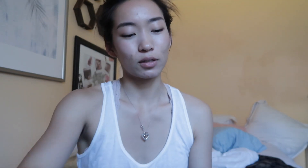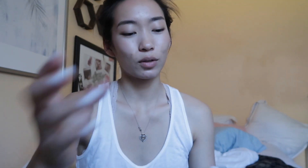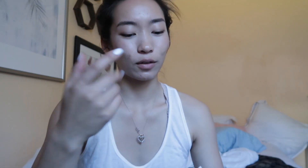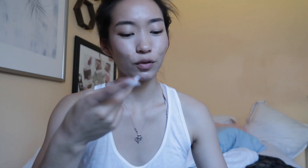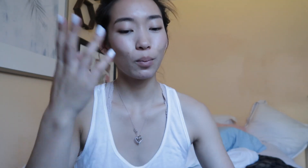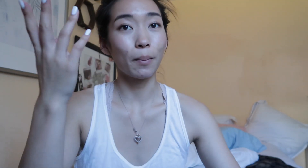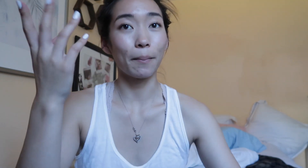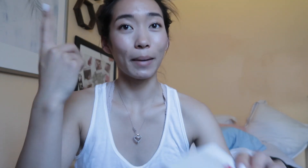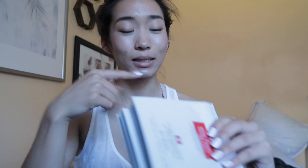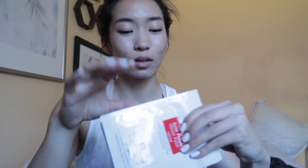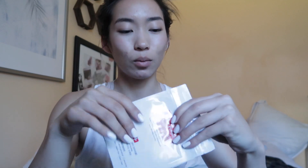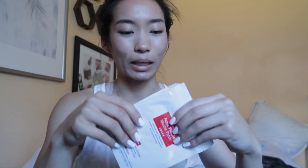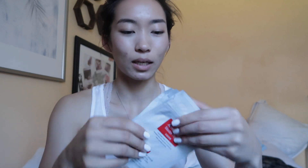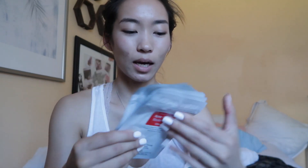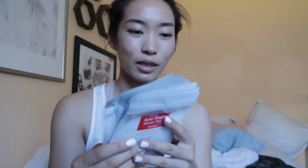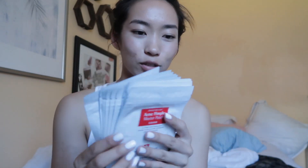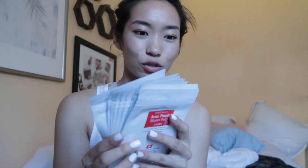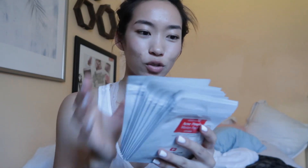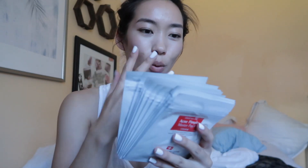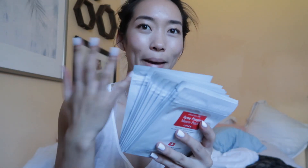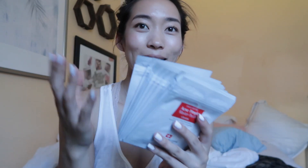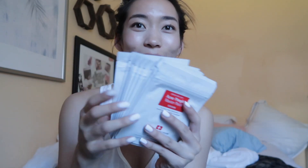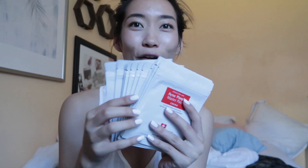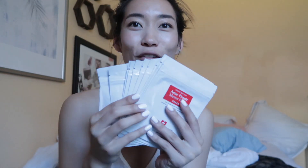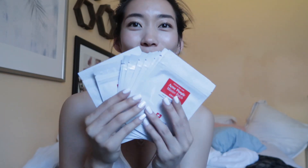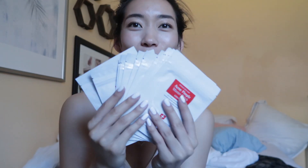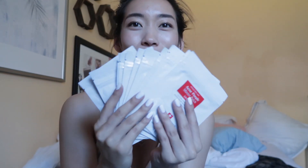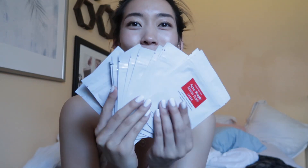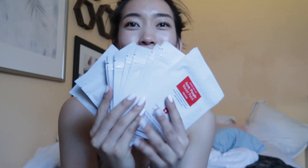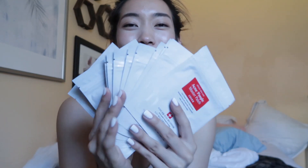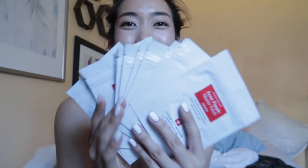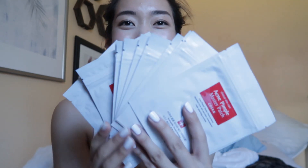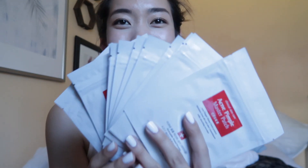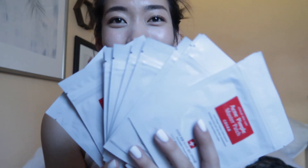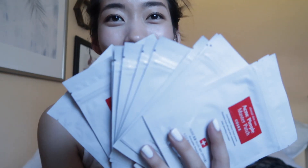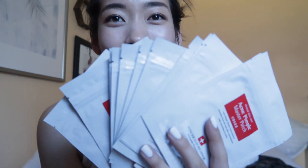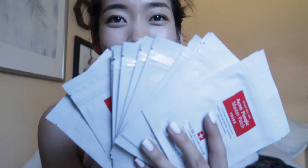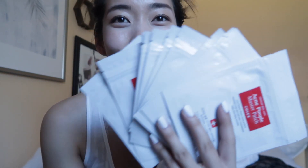so like a few months oh my god there's so many of them Look at that